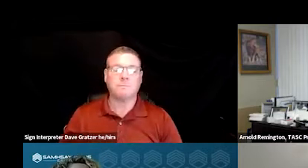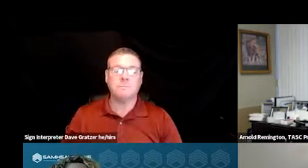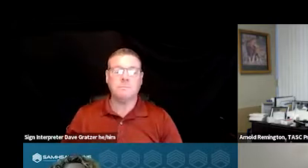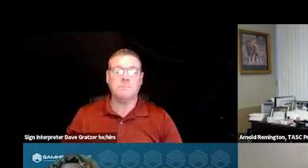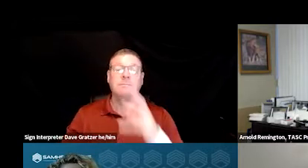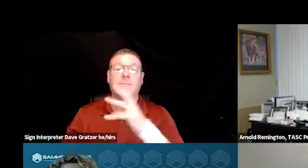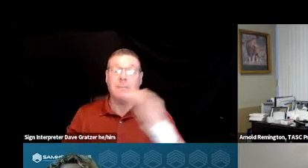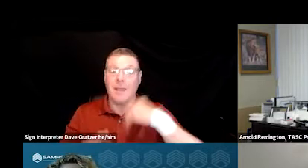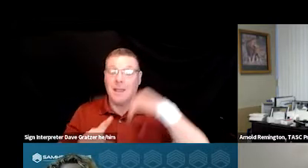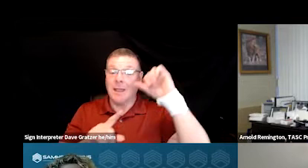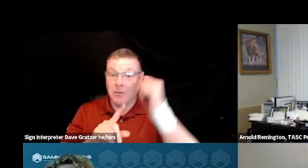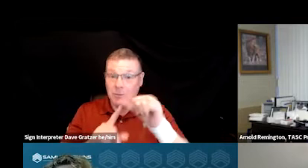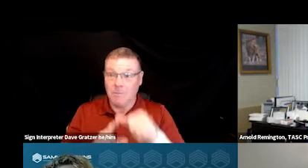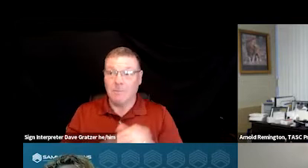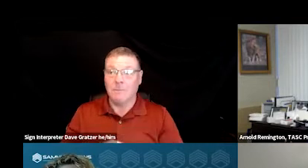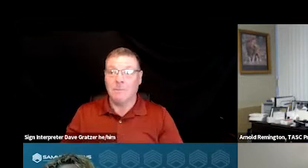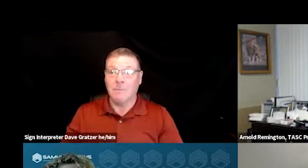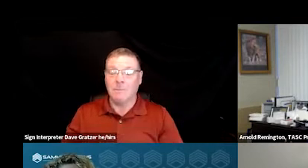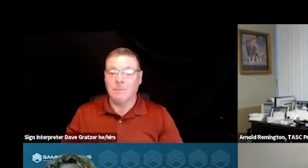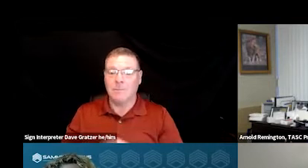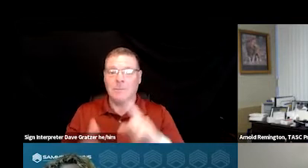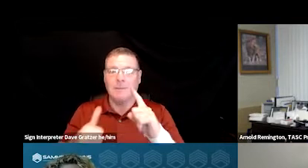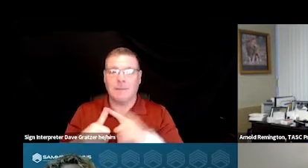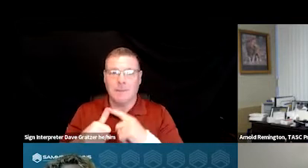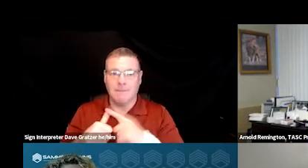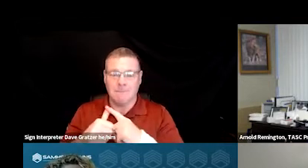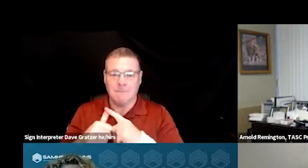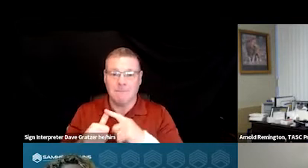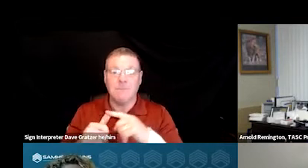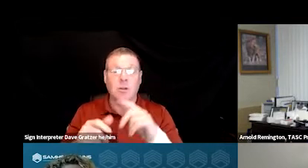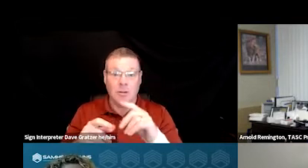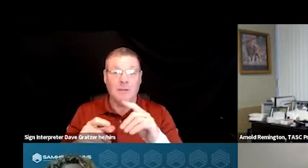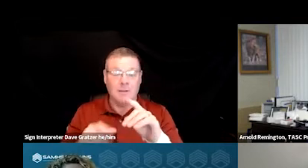I remember this was the first urgent recovery center in Tulsa.